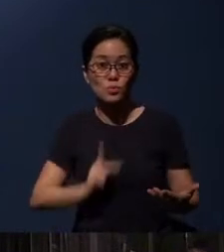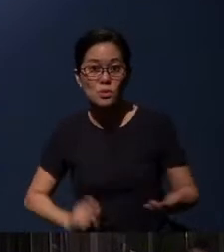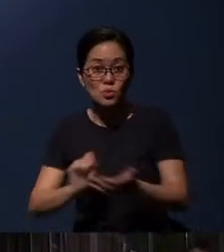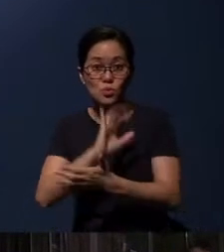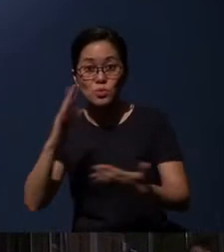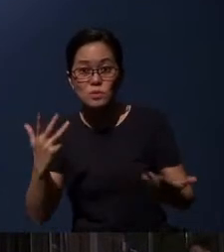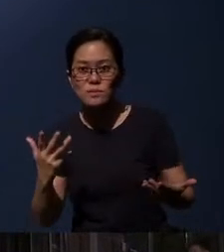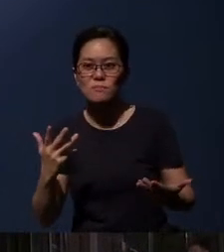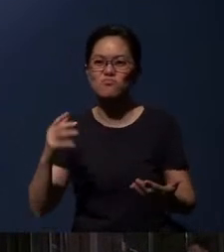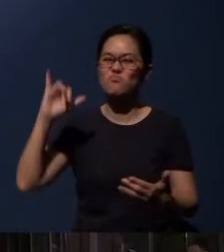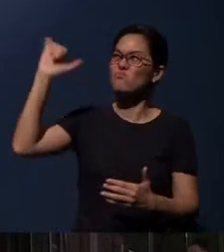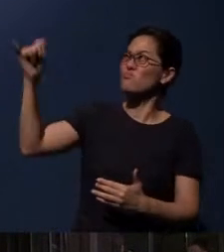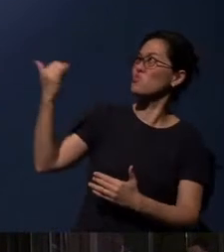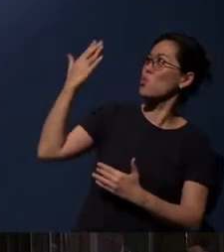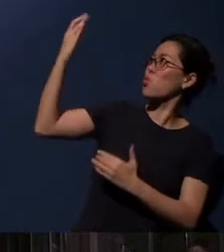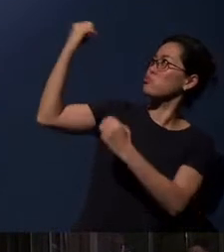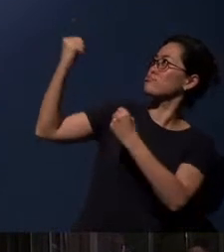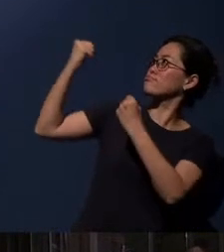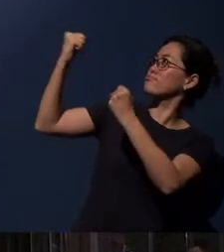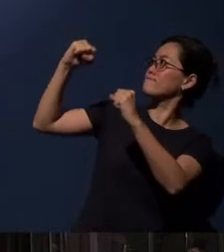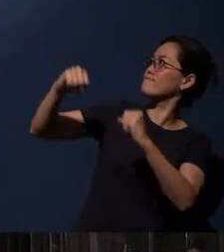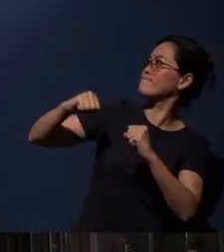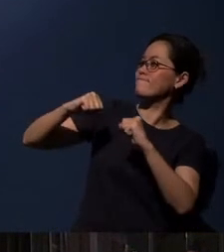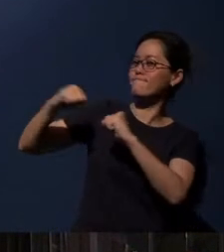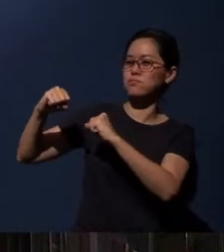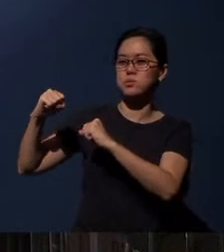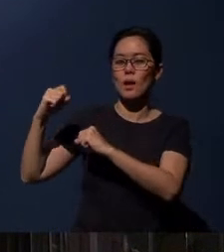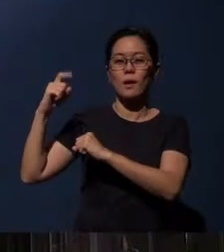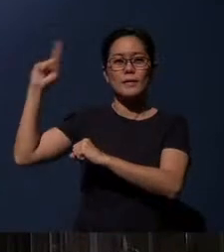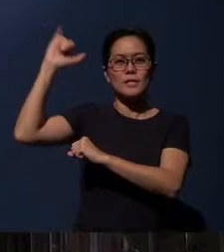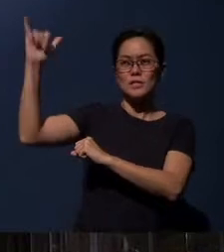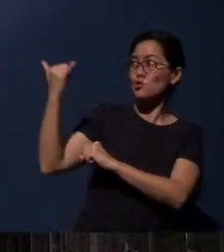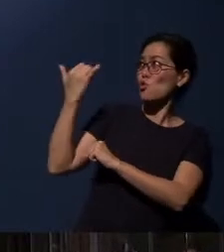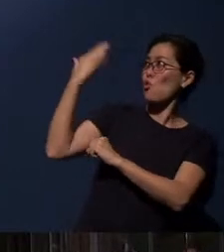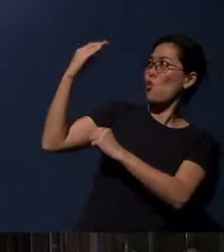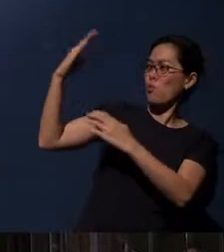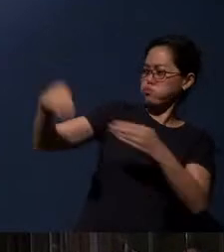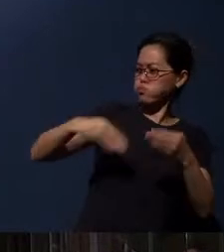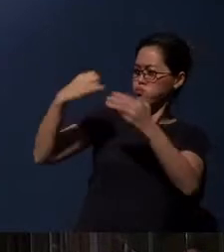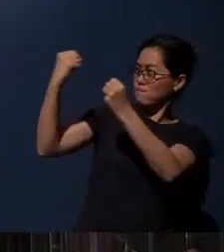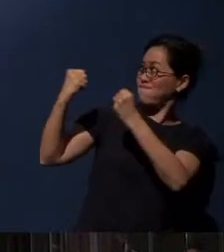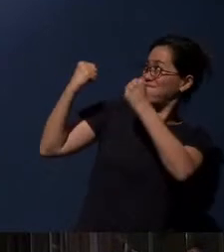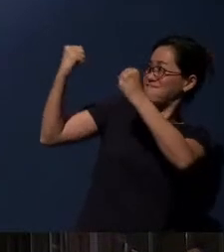The LORD strong and mighty, the LORD mighty in battle.